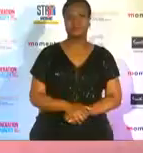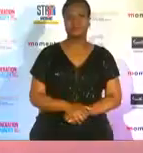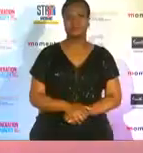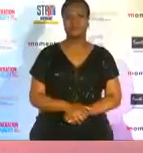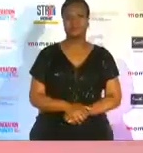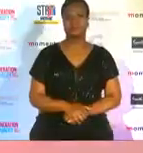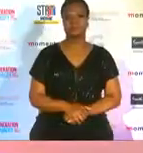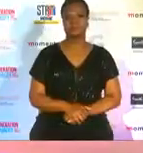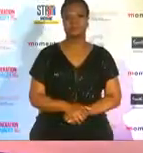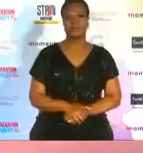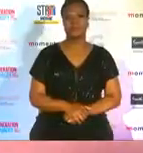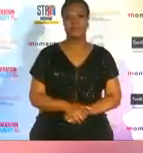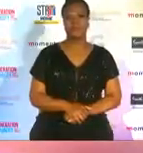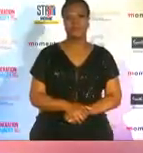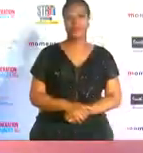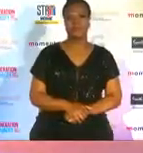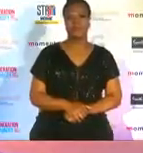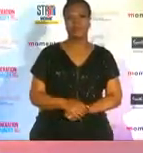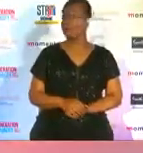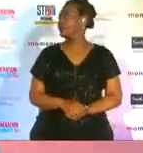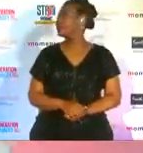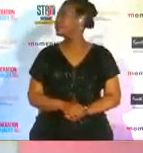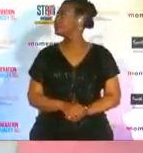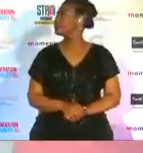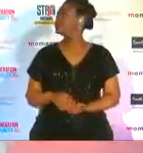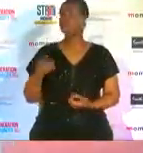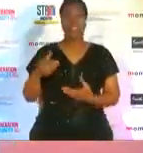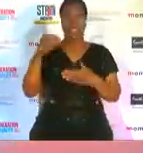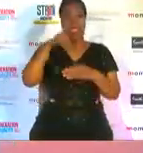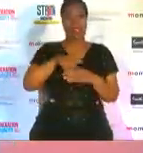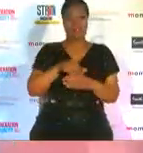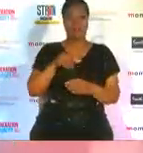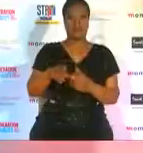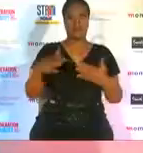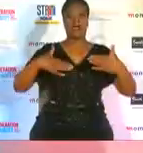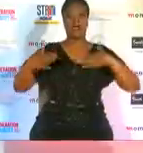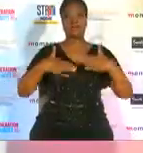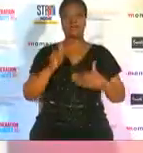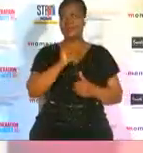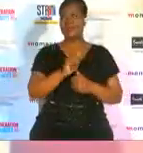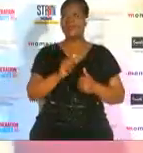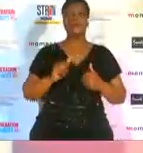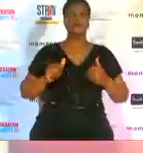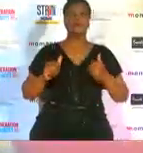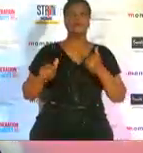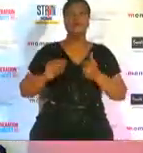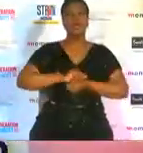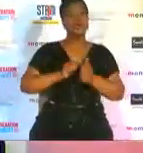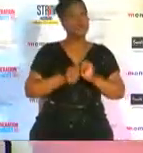racing discipline her presence and involvement in the administration of the sport is hugely impactful for women as she